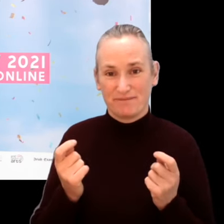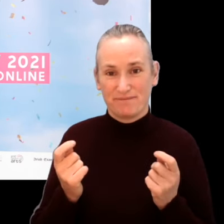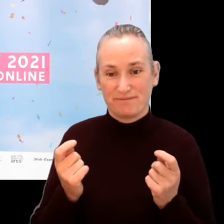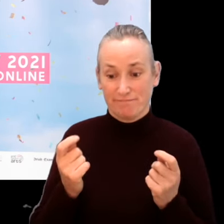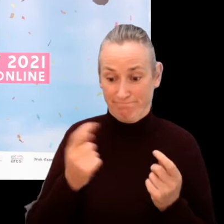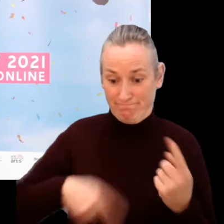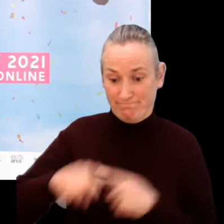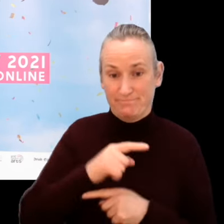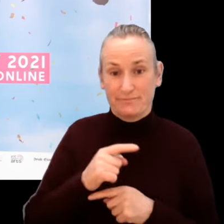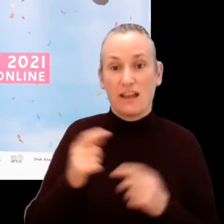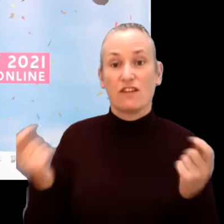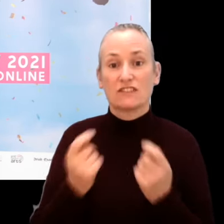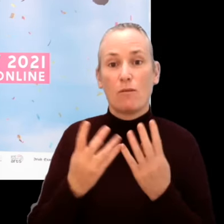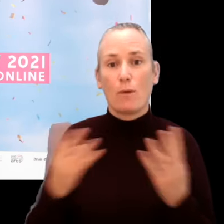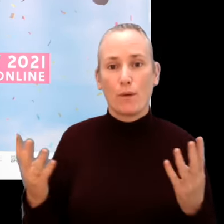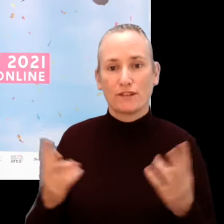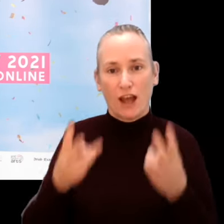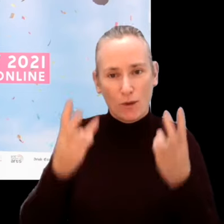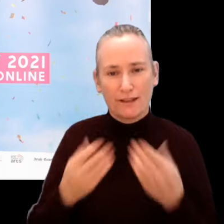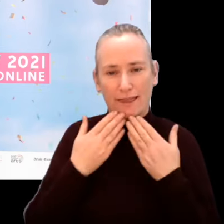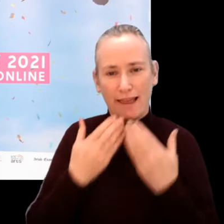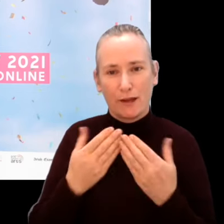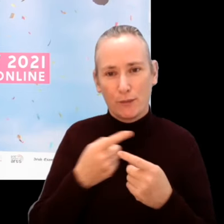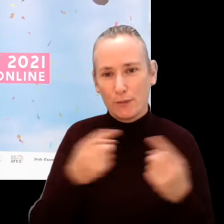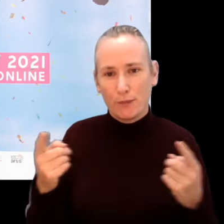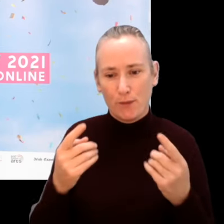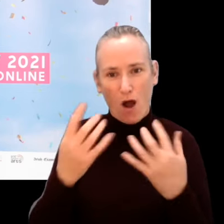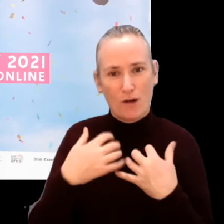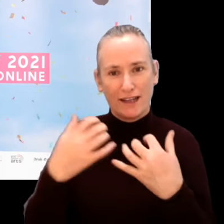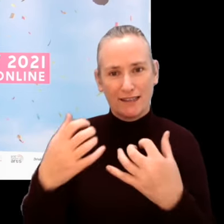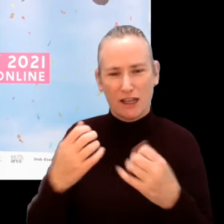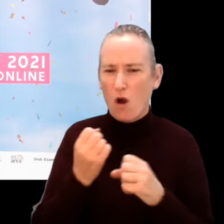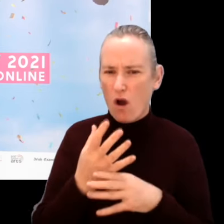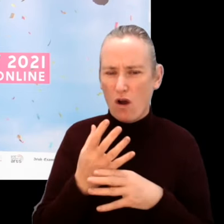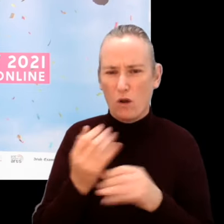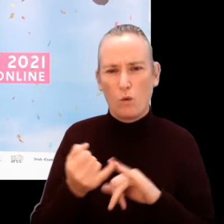On behalf of the Festival Board, I wish to thank you, our audience, and all our stakeholders